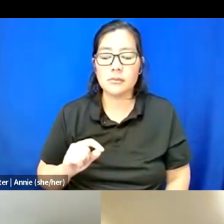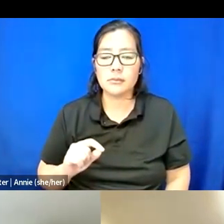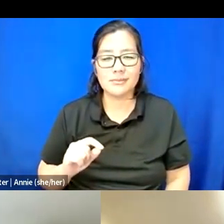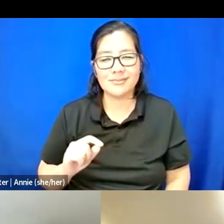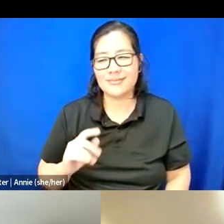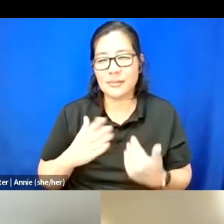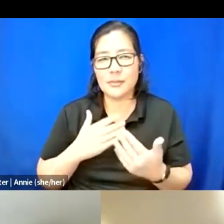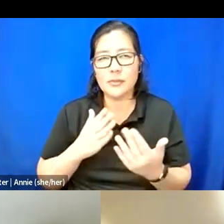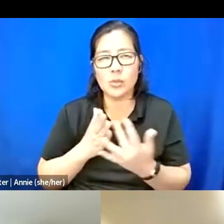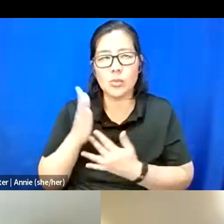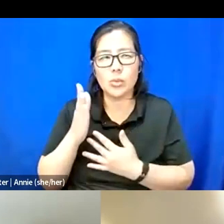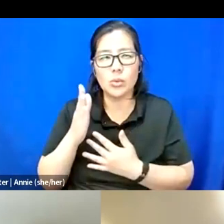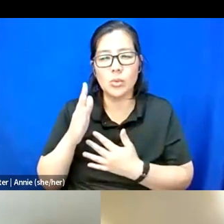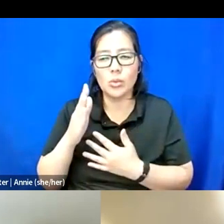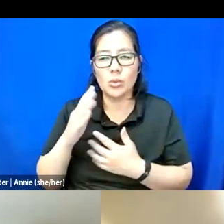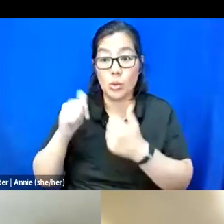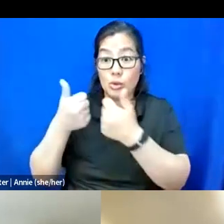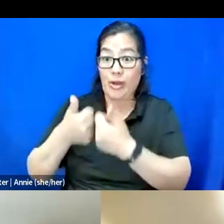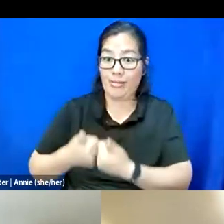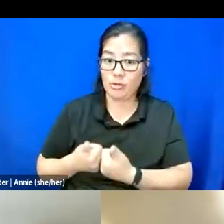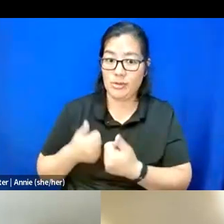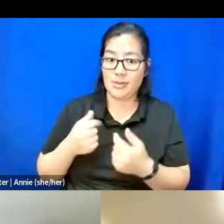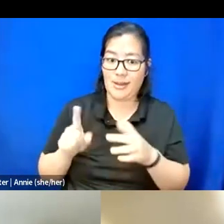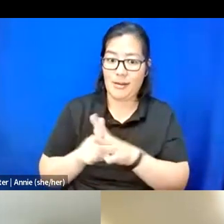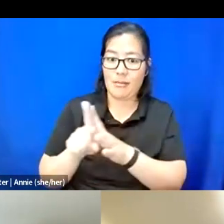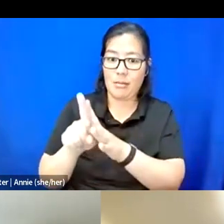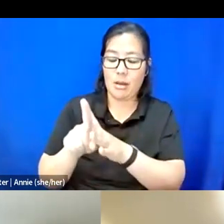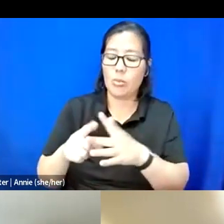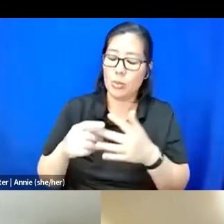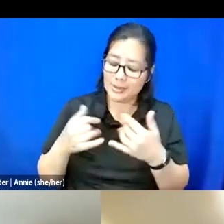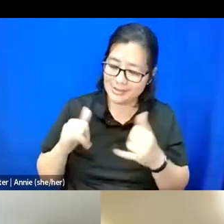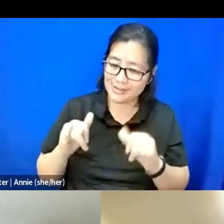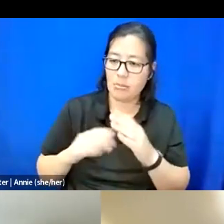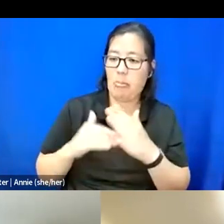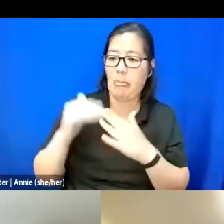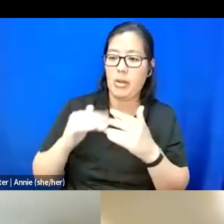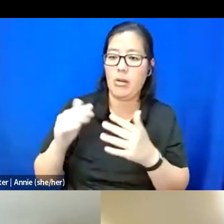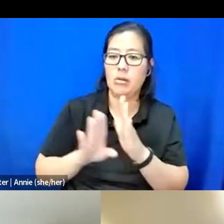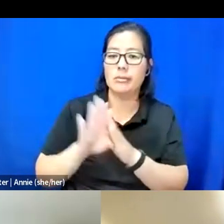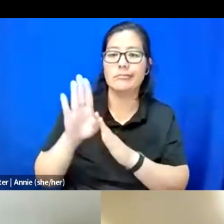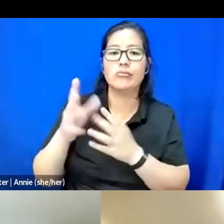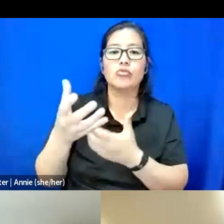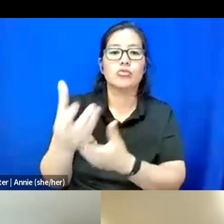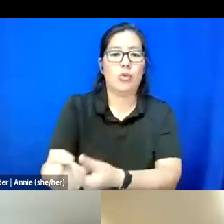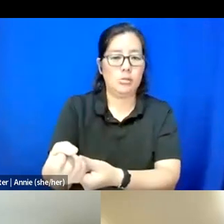I feel like we were able to build some trust together and that means a lot to me. Yeah.